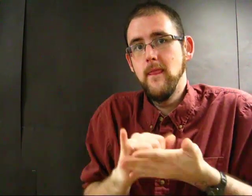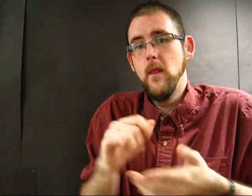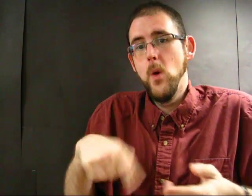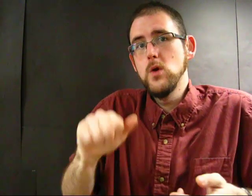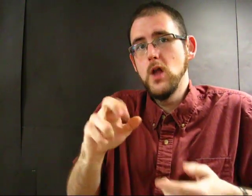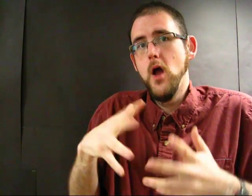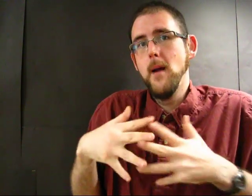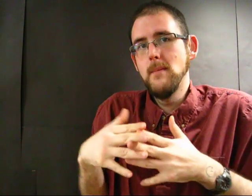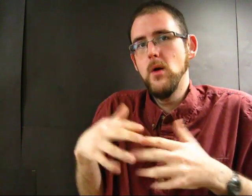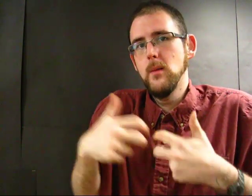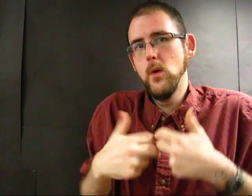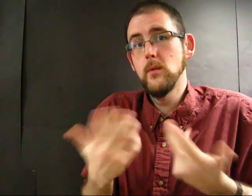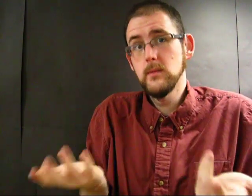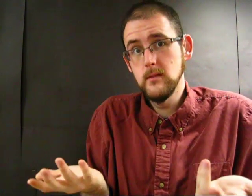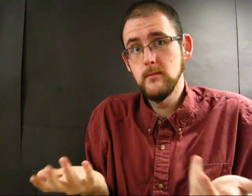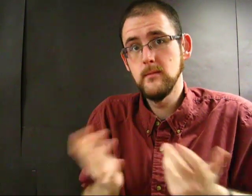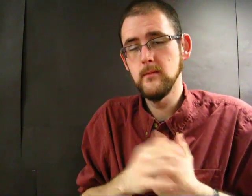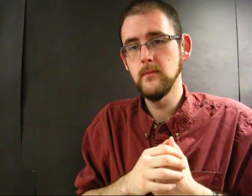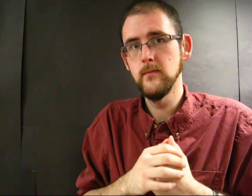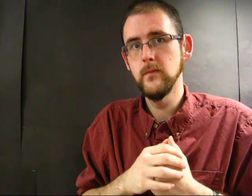These are American problems.